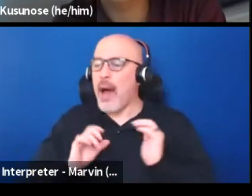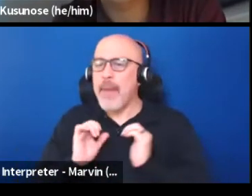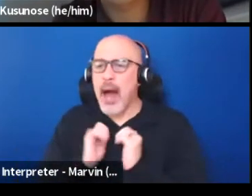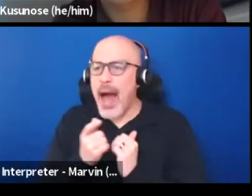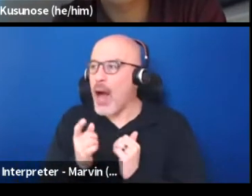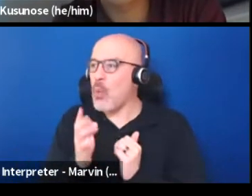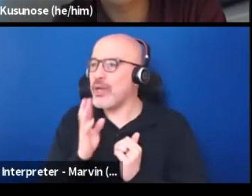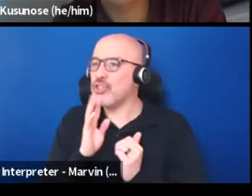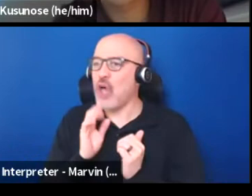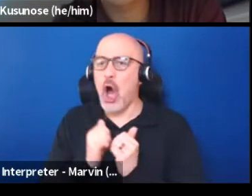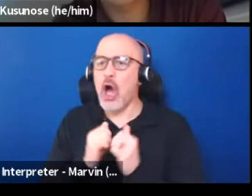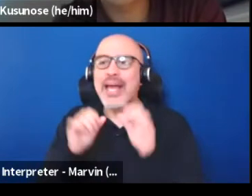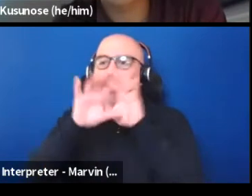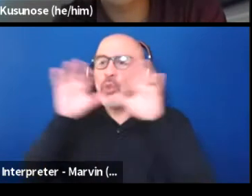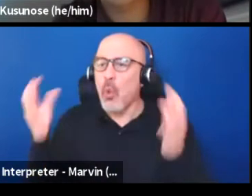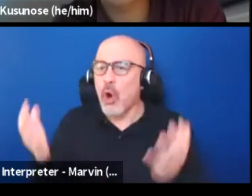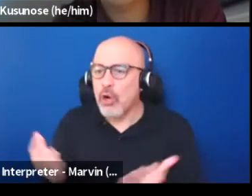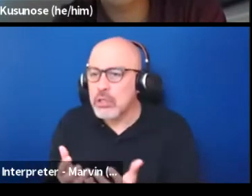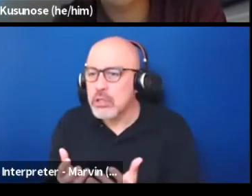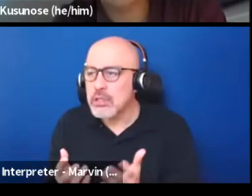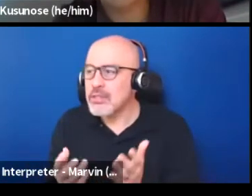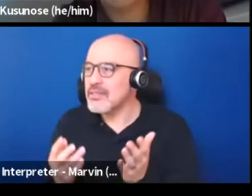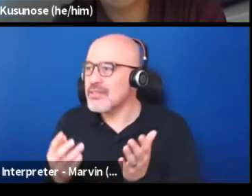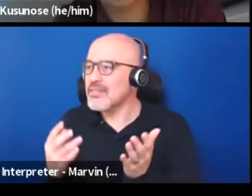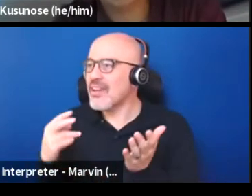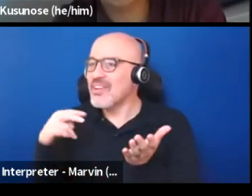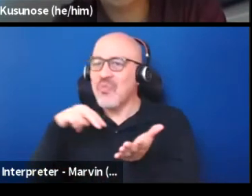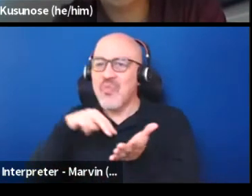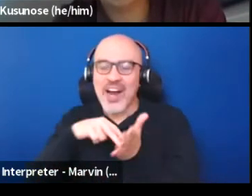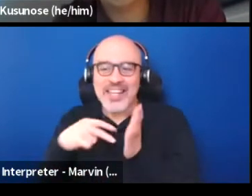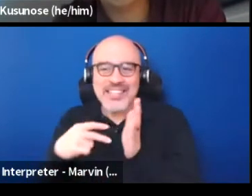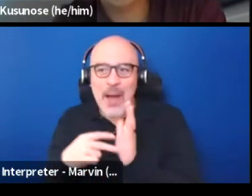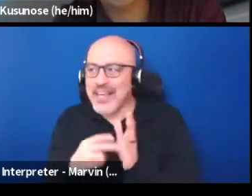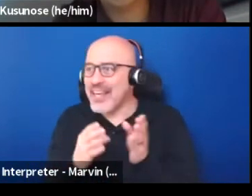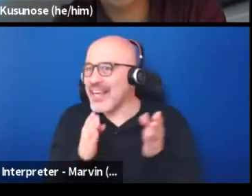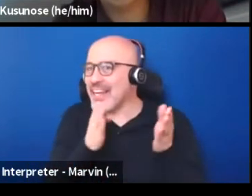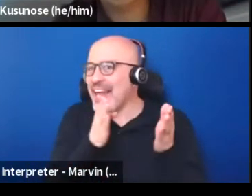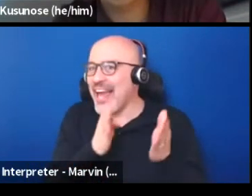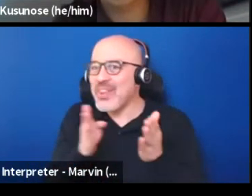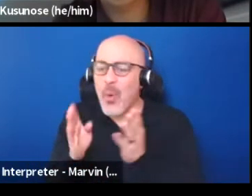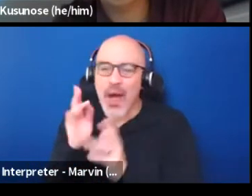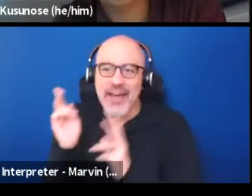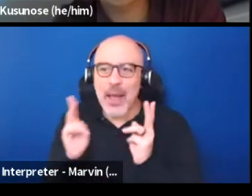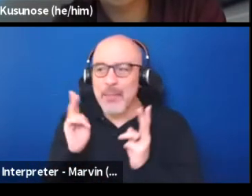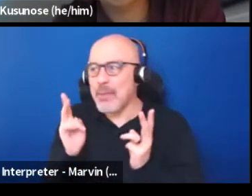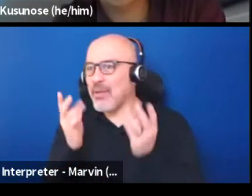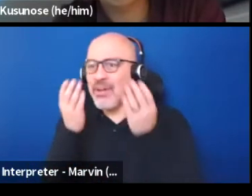What would this mean to have this be part of the way that people can provide a public comment as a community.